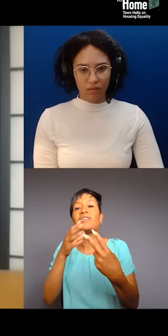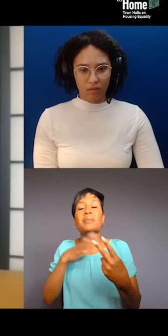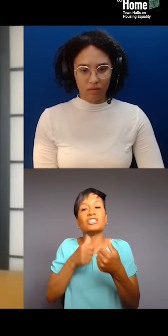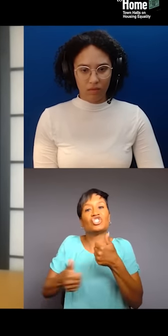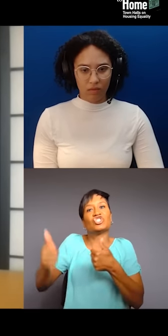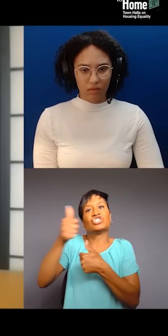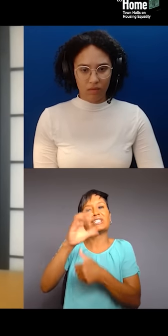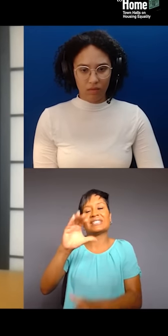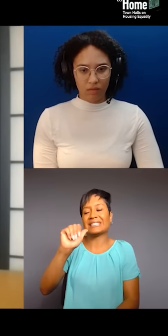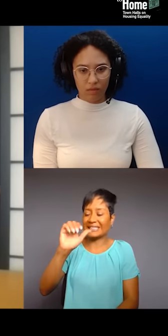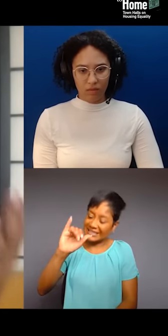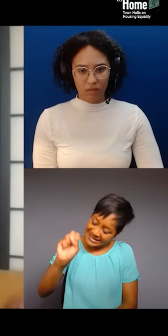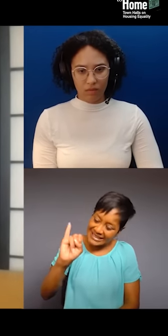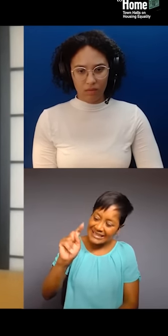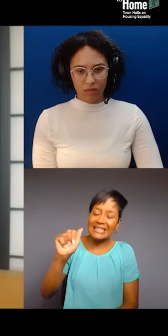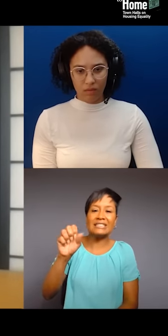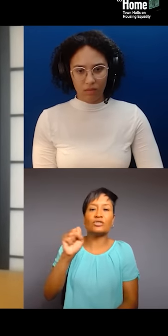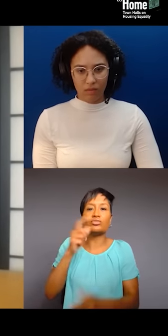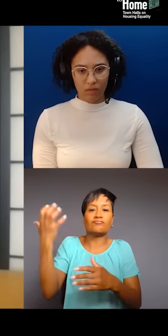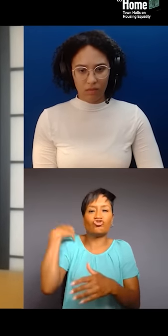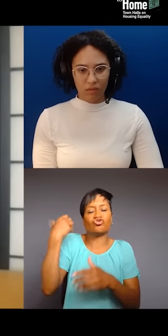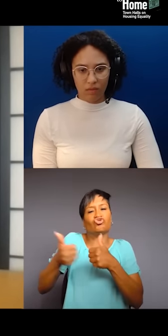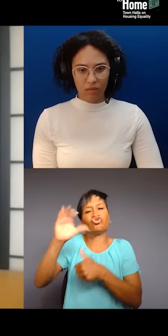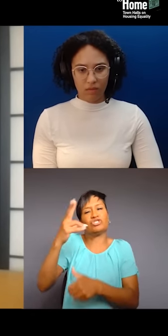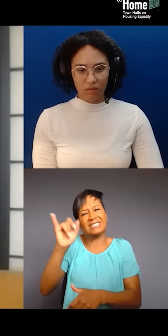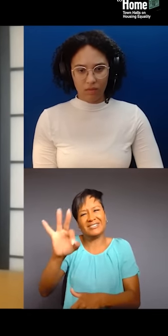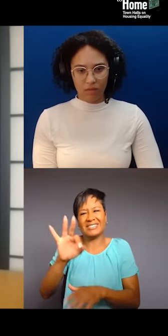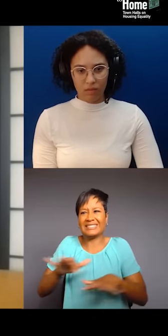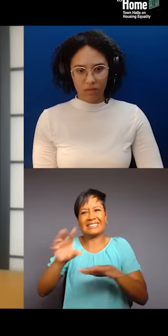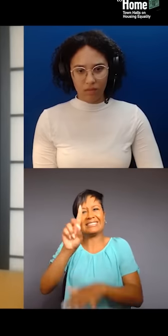I'm from the lands of Anacaona, and I'm from the lands of Fat Joe.